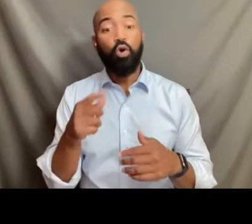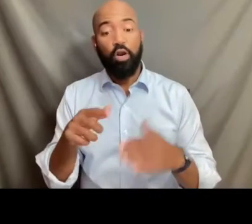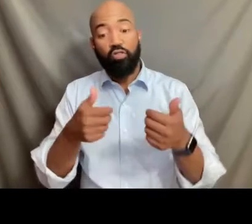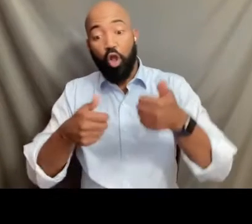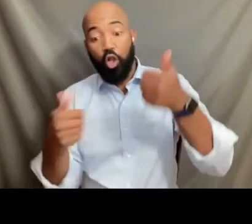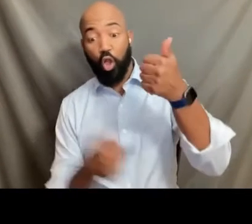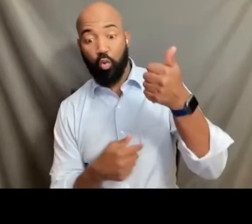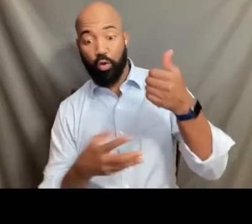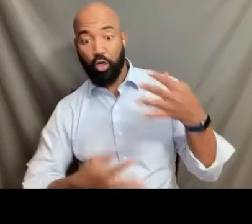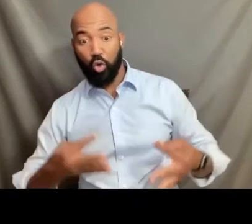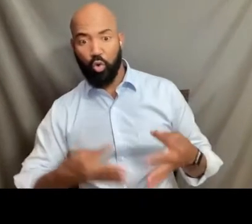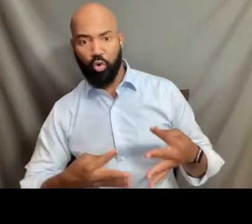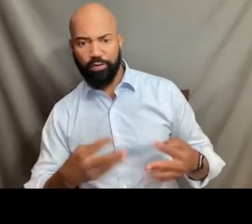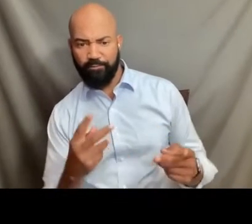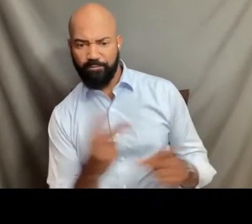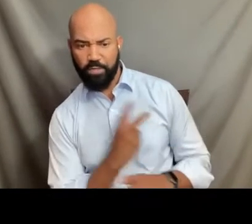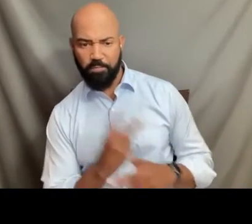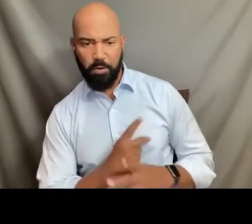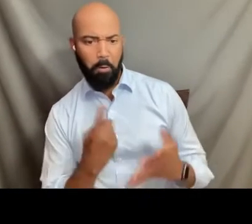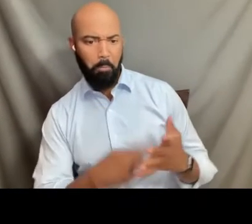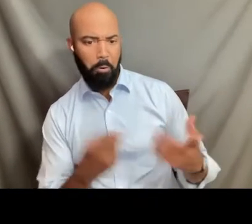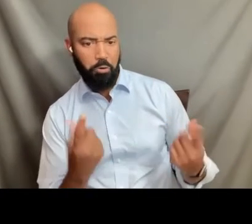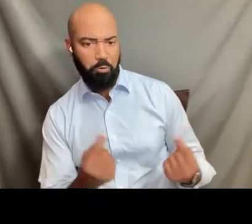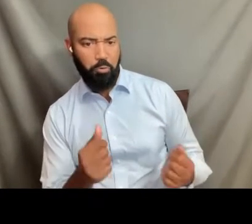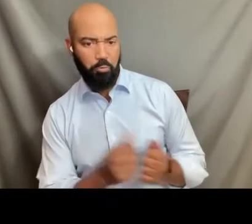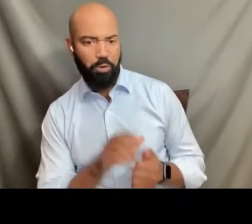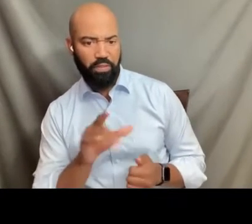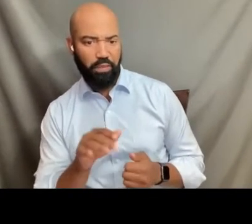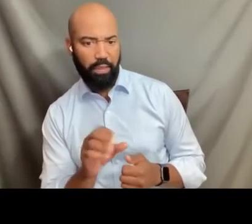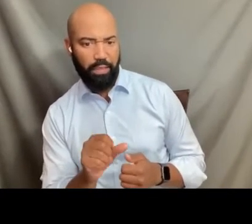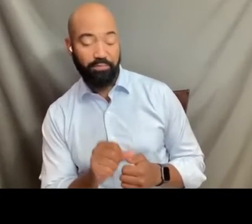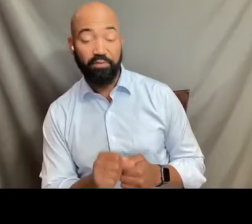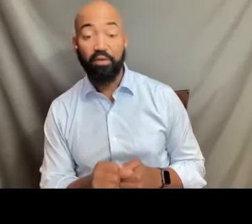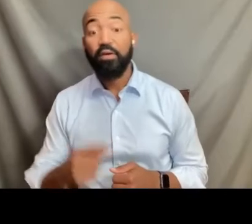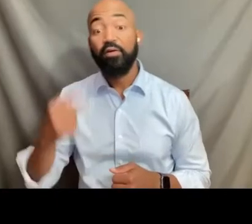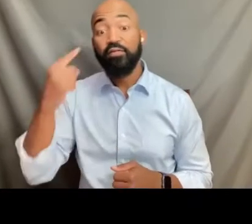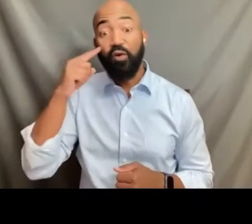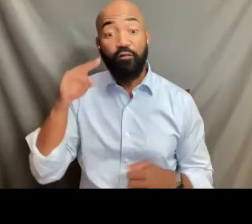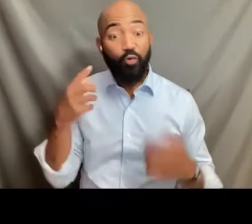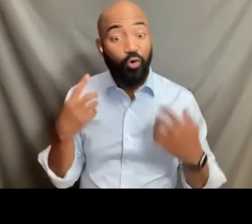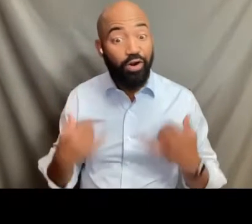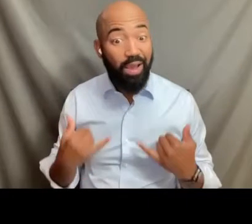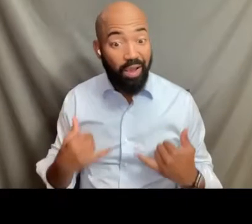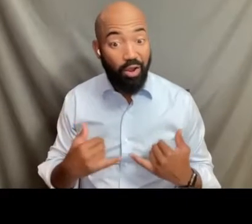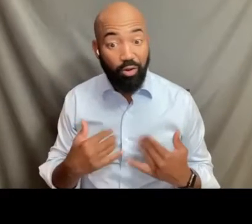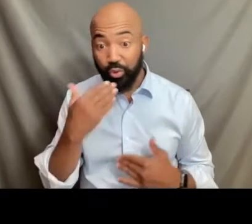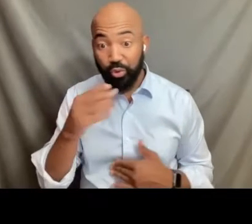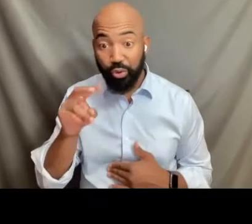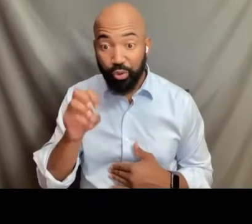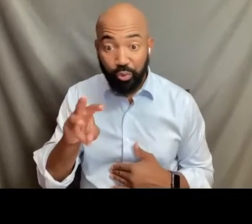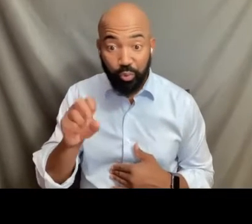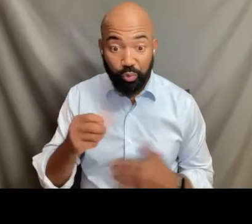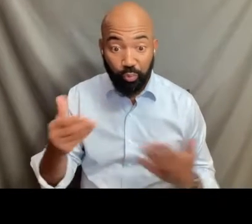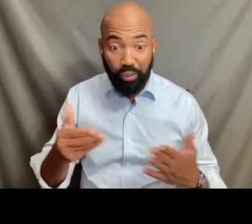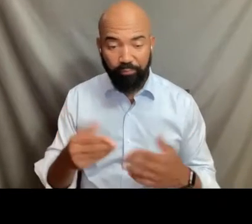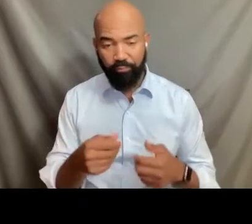with the claims against it. And so today, the good news about this particular case is that the lower court,